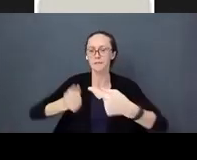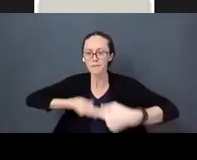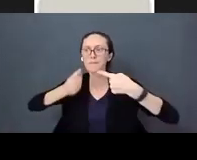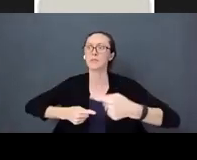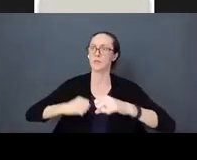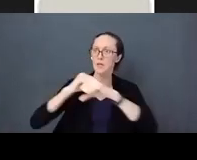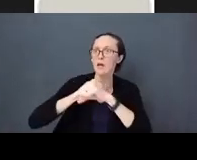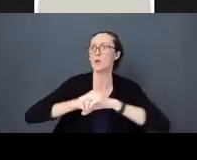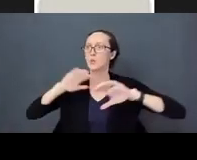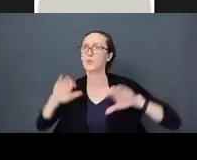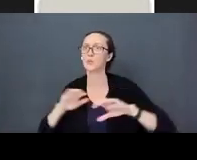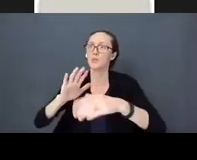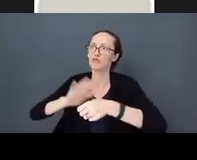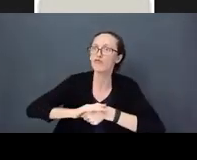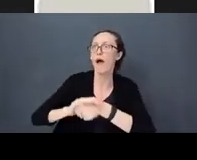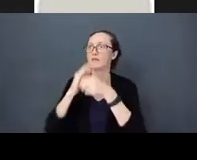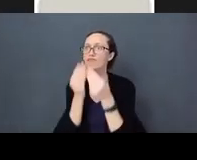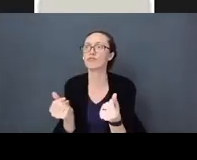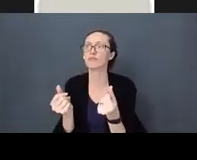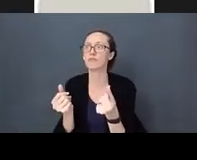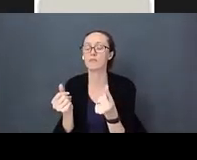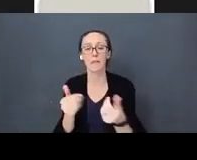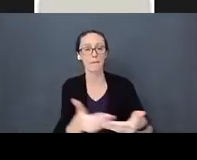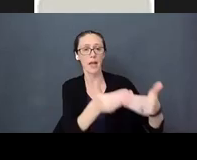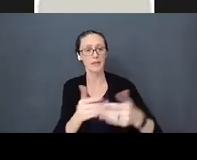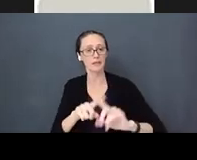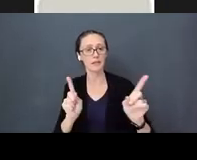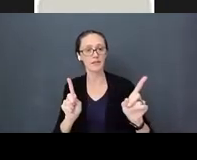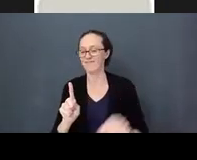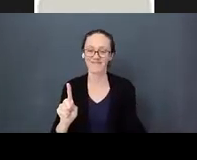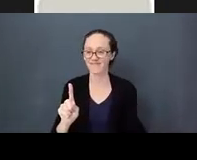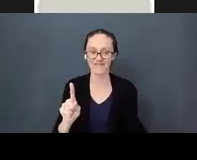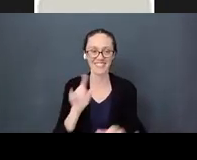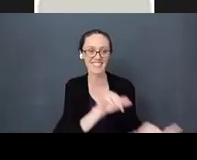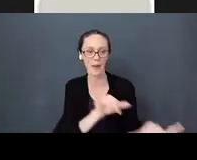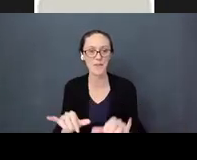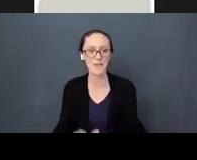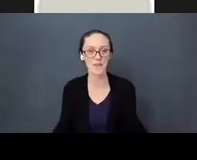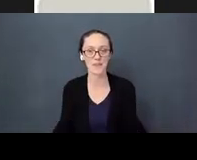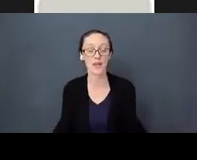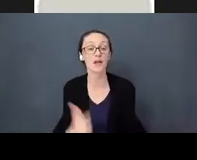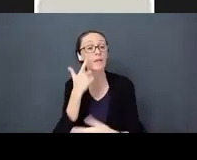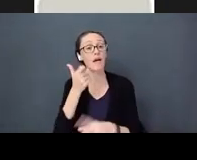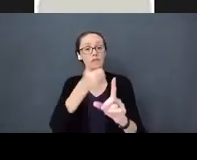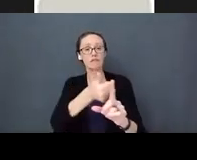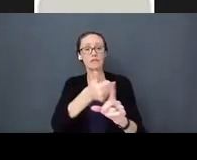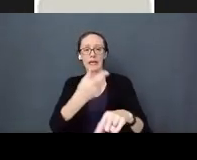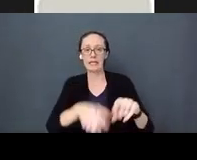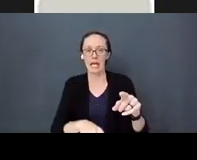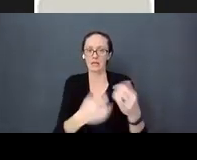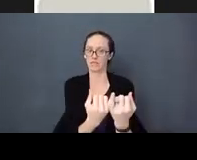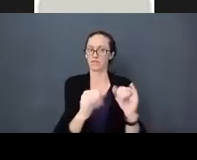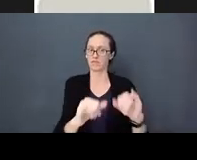Babies are no different. Because they can’t do it for themselves, they do rely on caregivers.